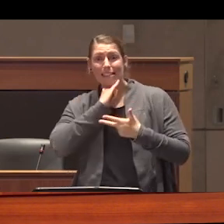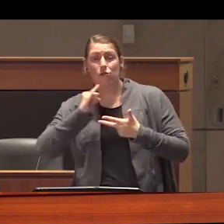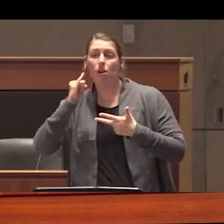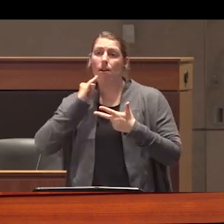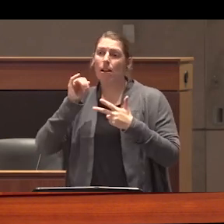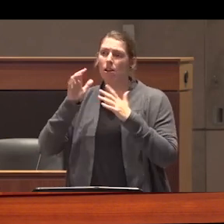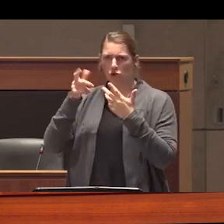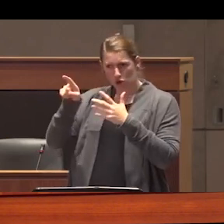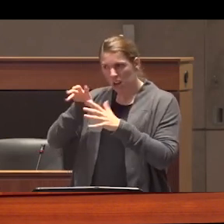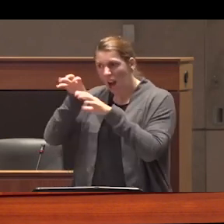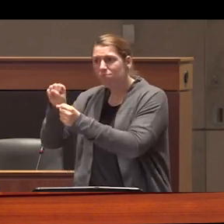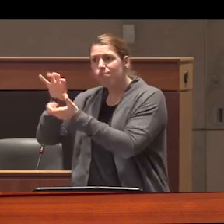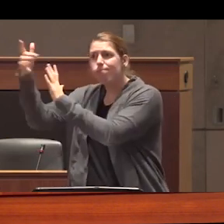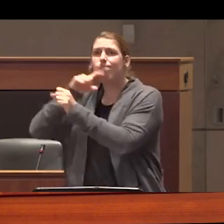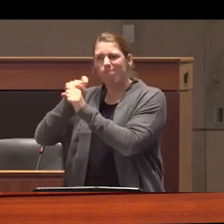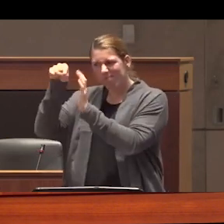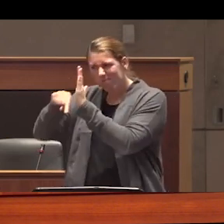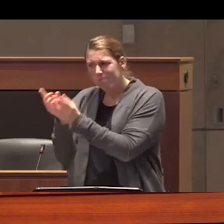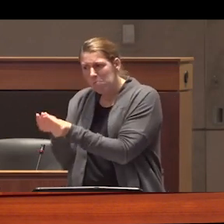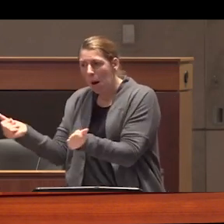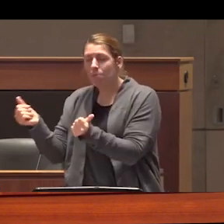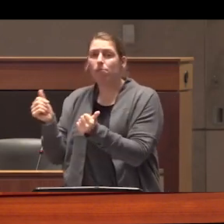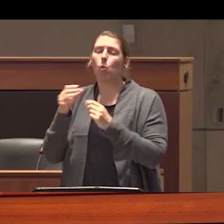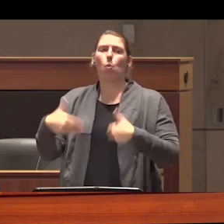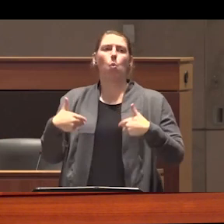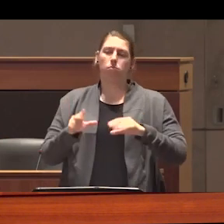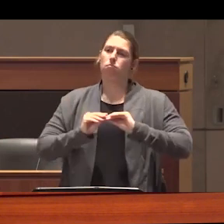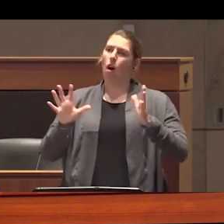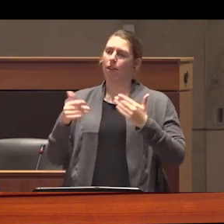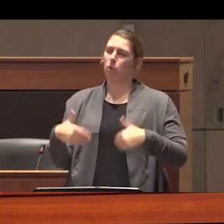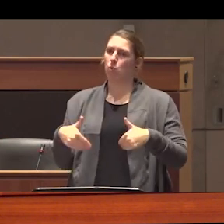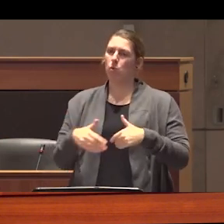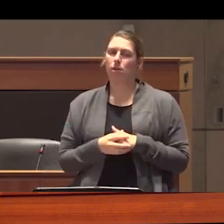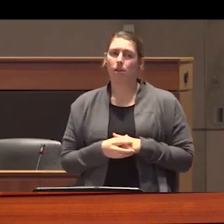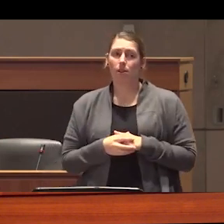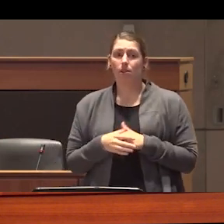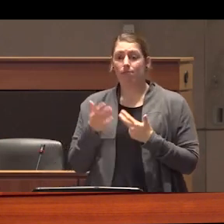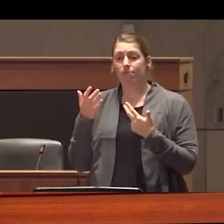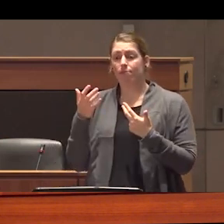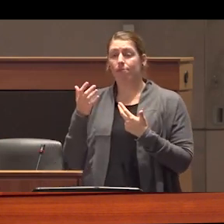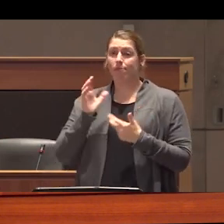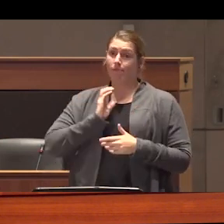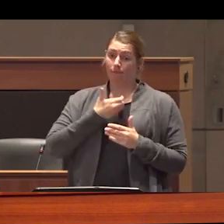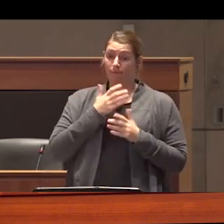it is a genocide is telling we cannot separate domestic policies and interests from foreign